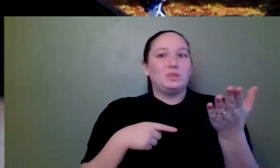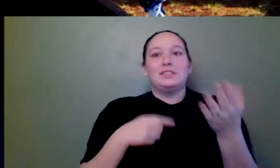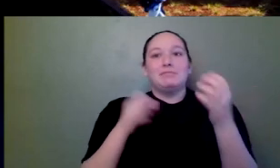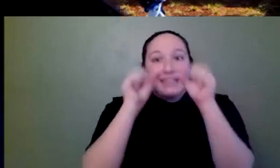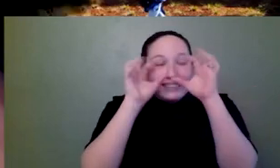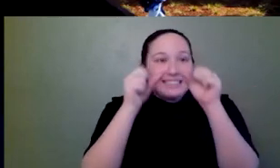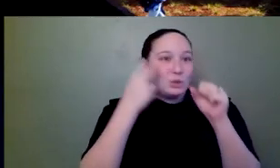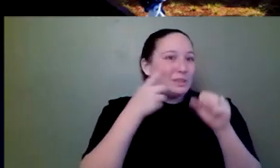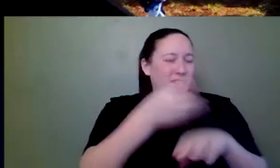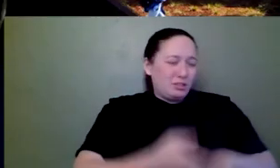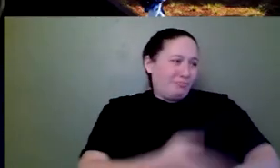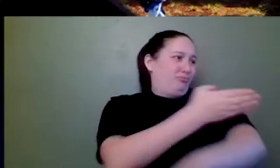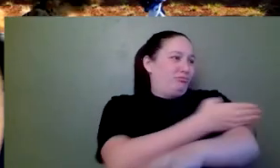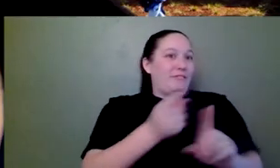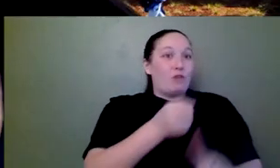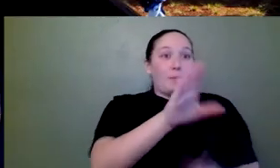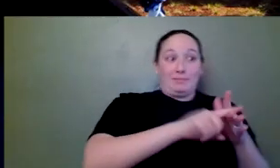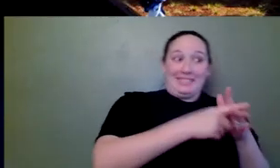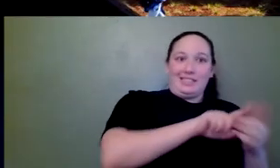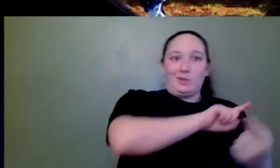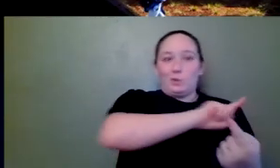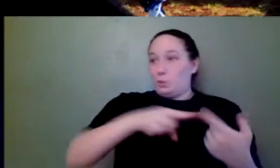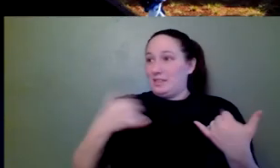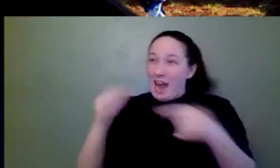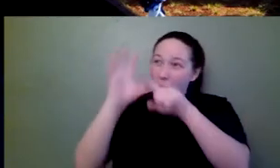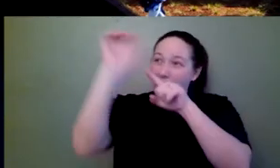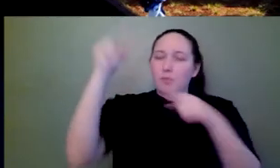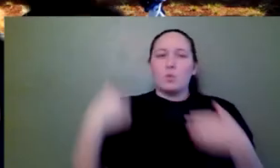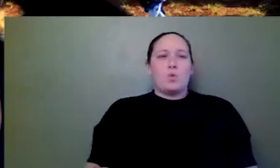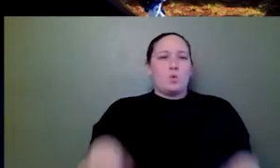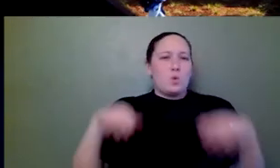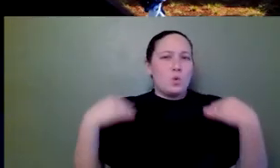where you started from, where you are now. So as you can see by the comments, everyone's saying,